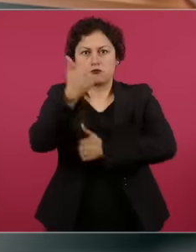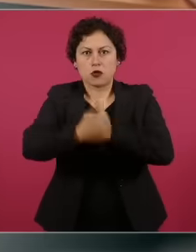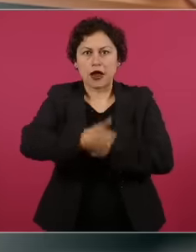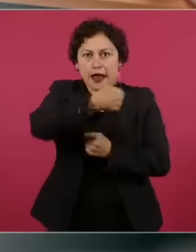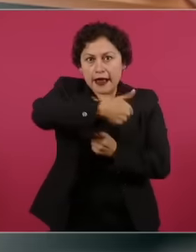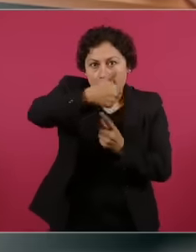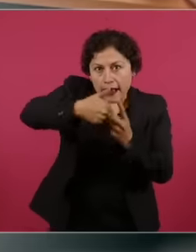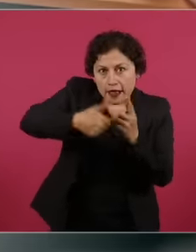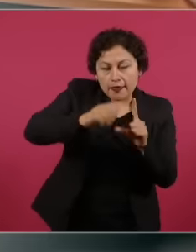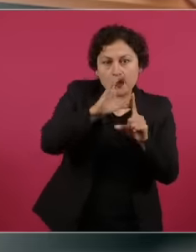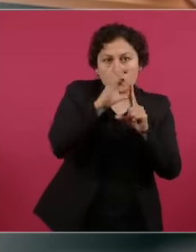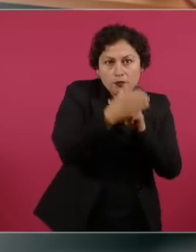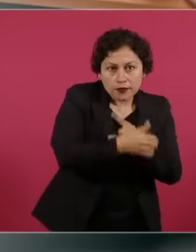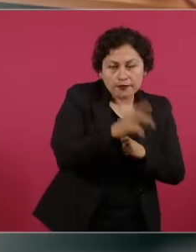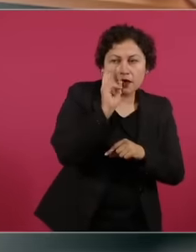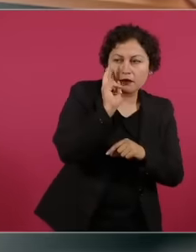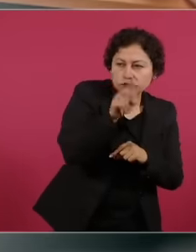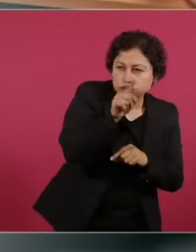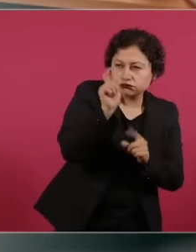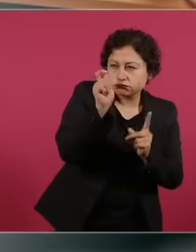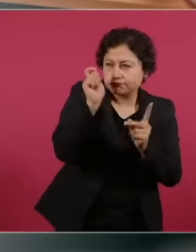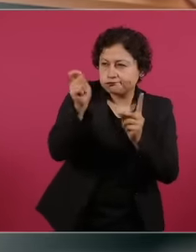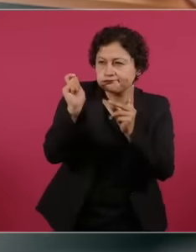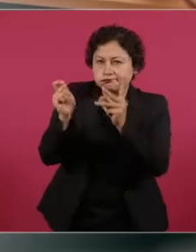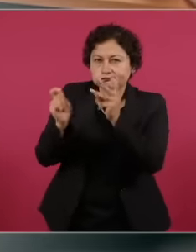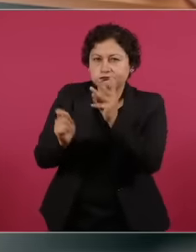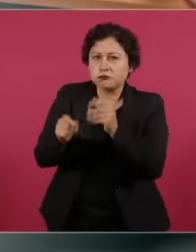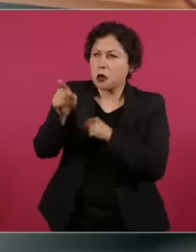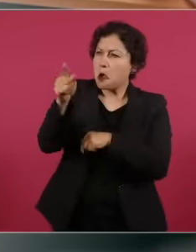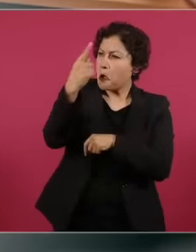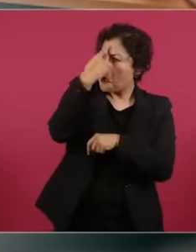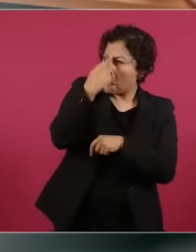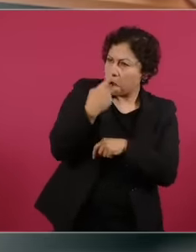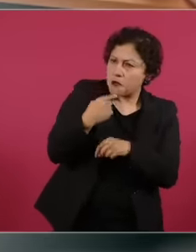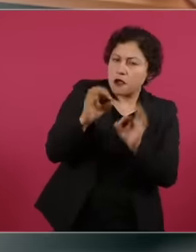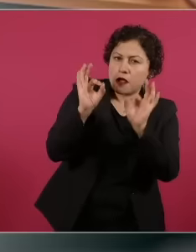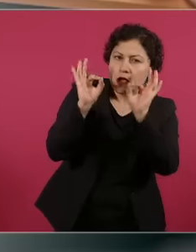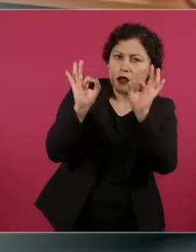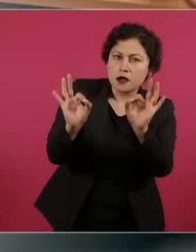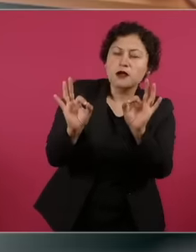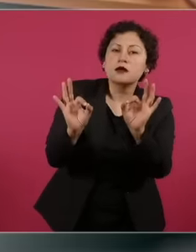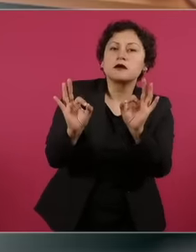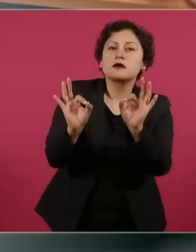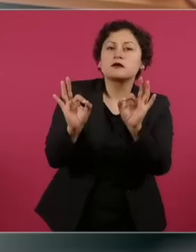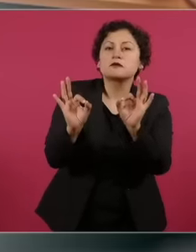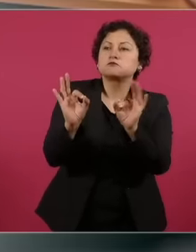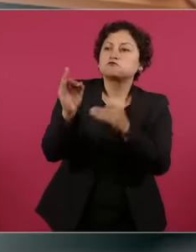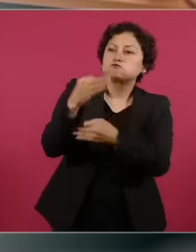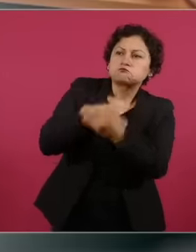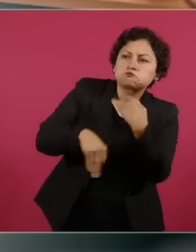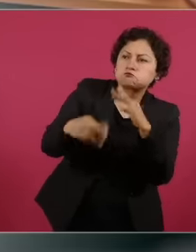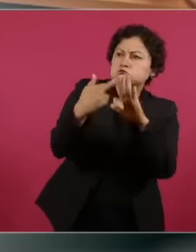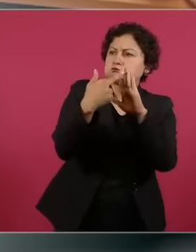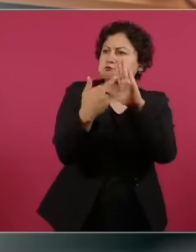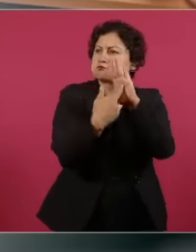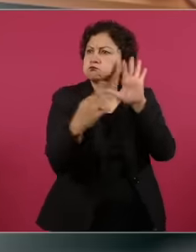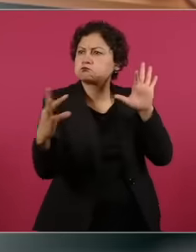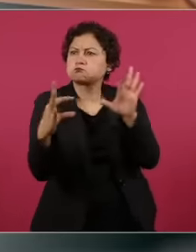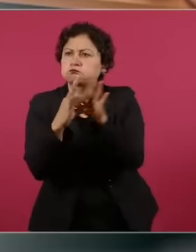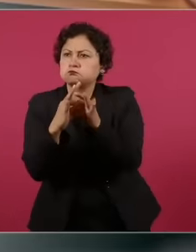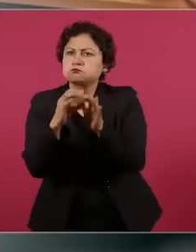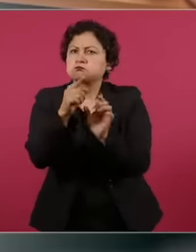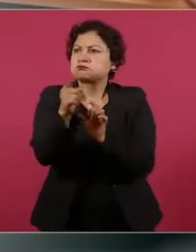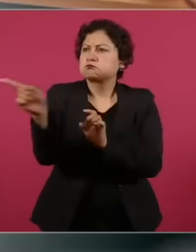it identifies what is passed with, let's say, it has all the requirements. The candidates are going